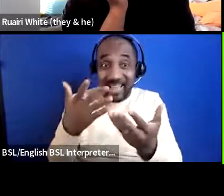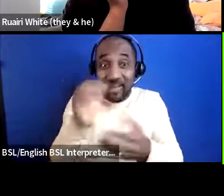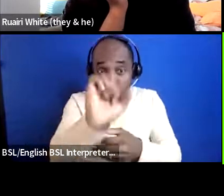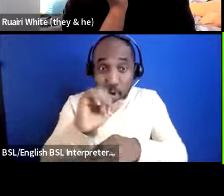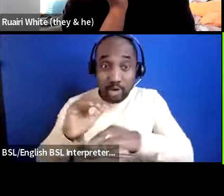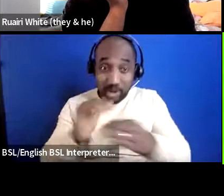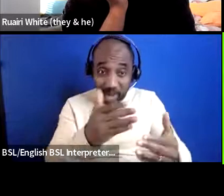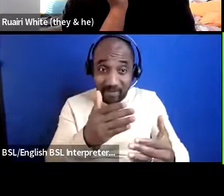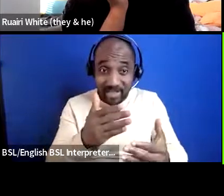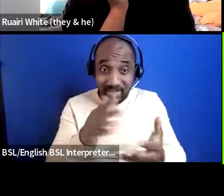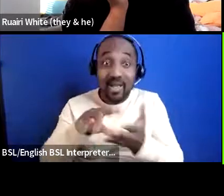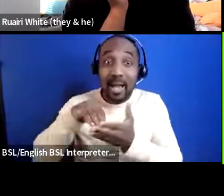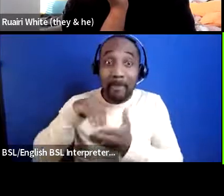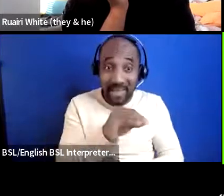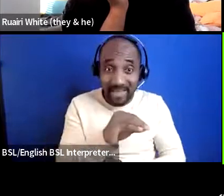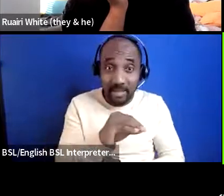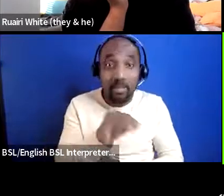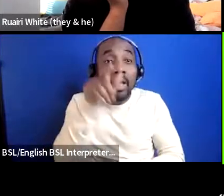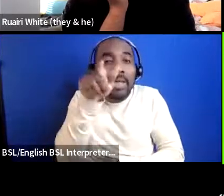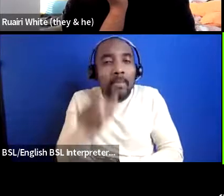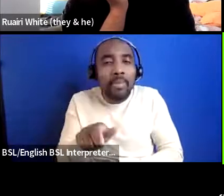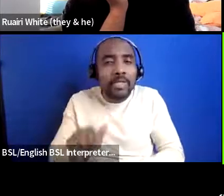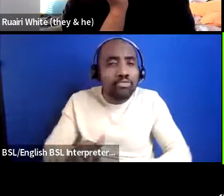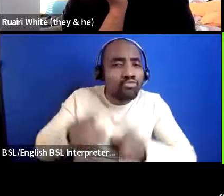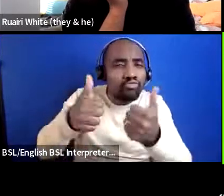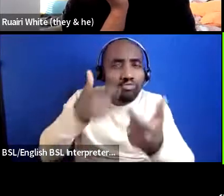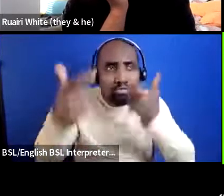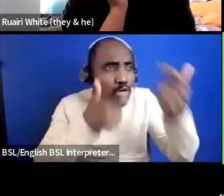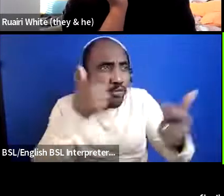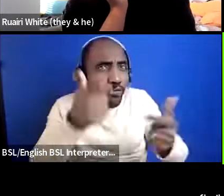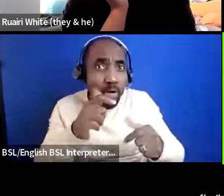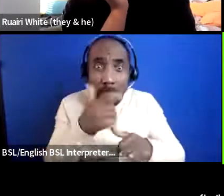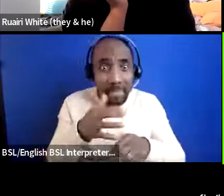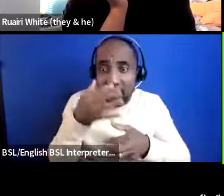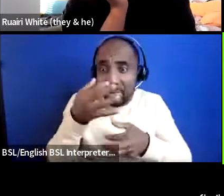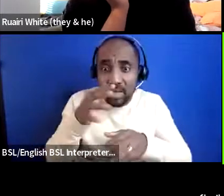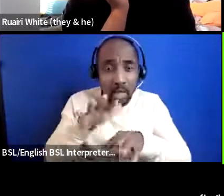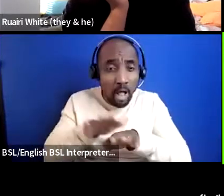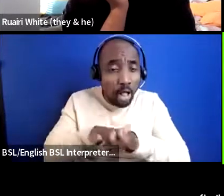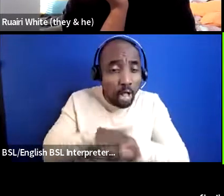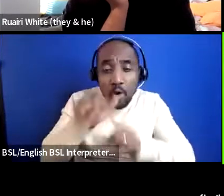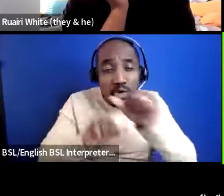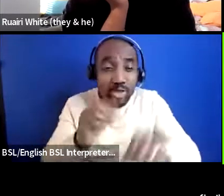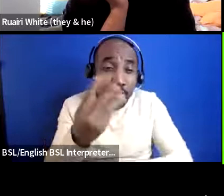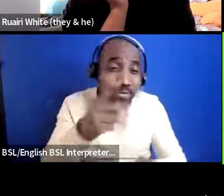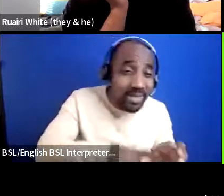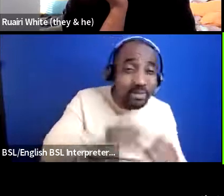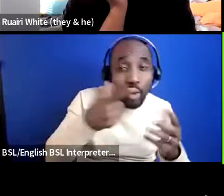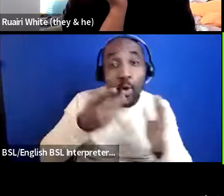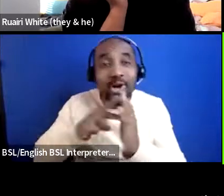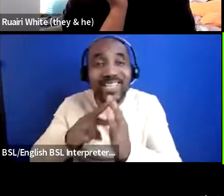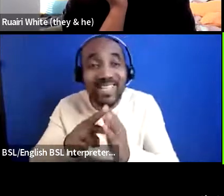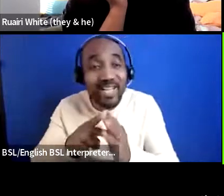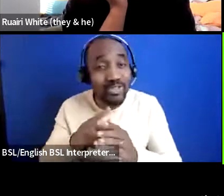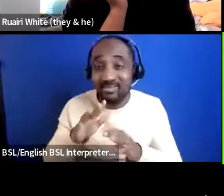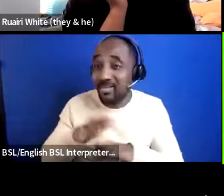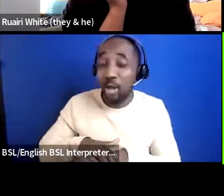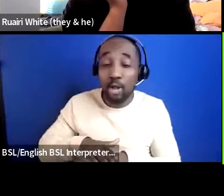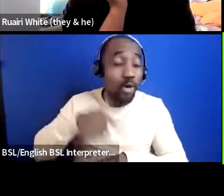might take you three years finding that organization out there might take you a long time but ask for help and there'll be people really willing